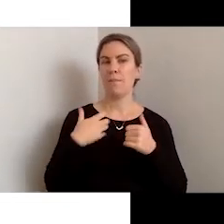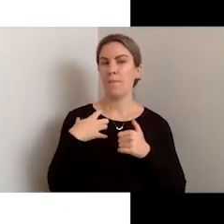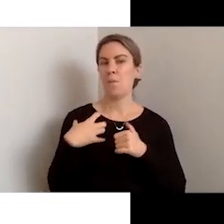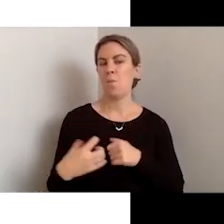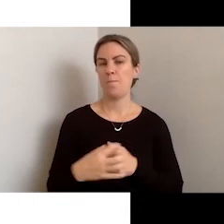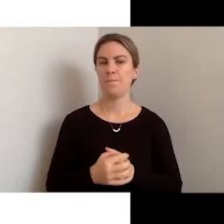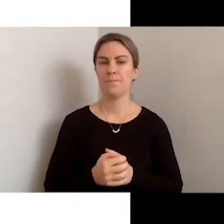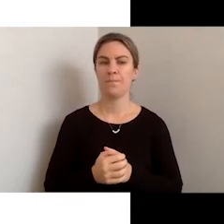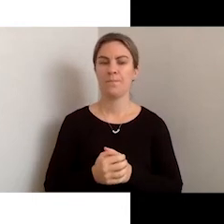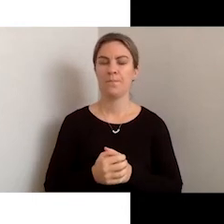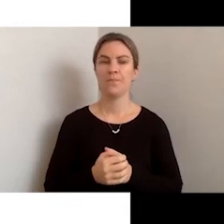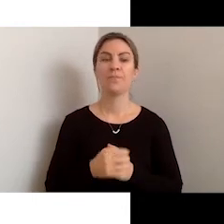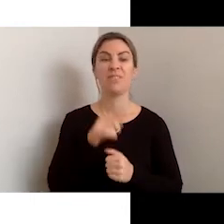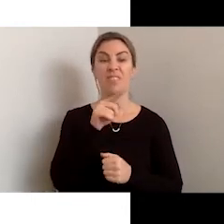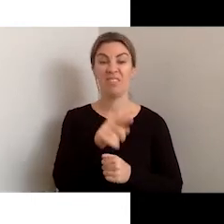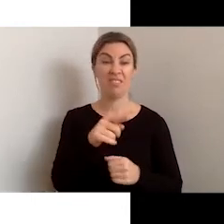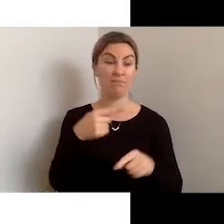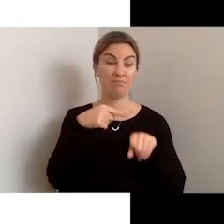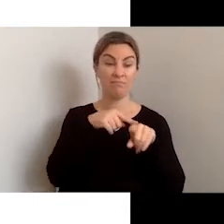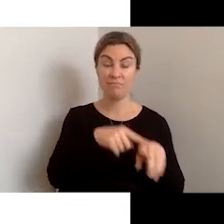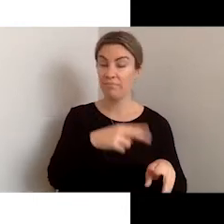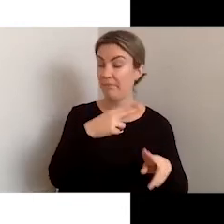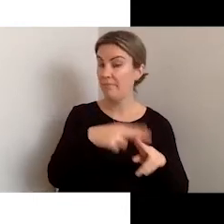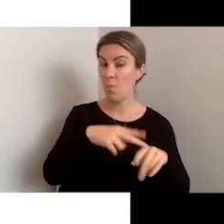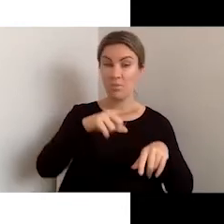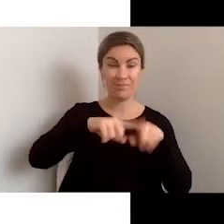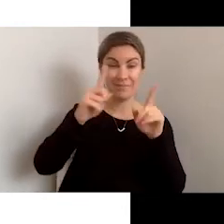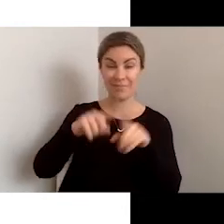multimedia, mobile platforms, and more.